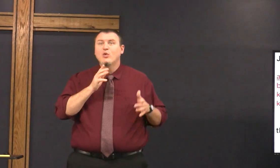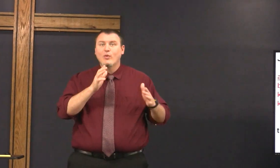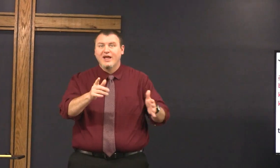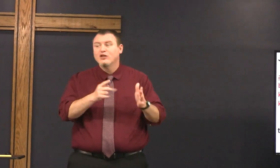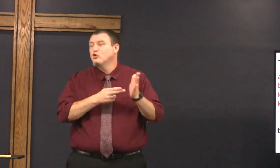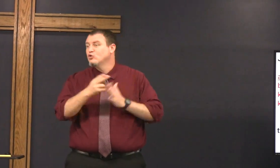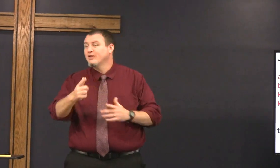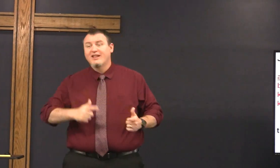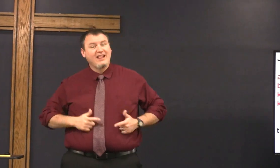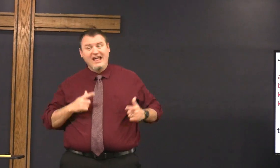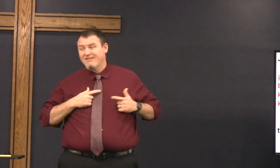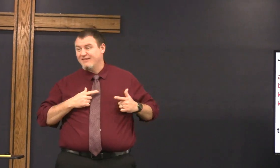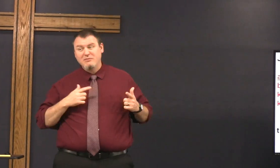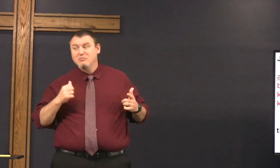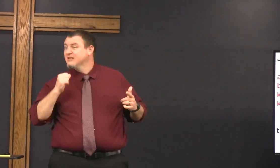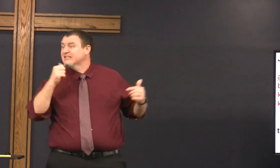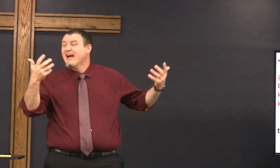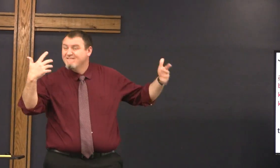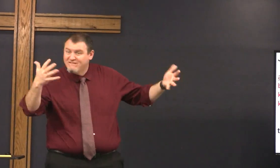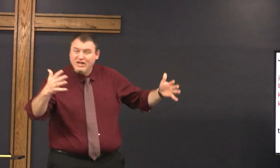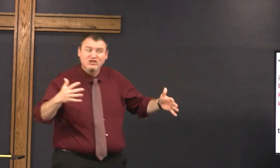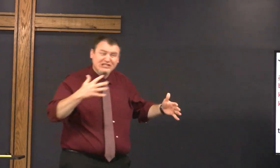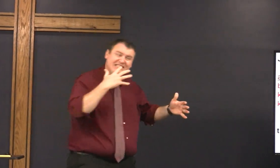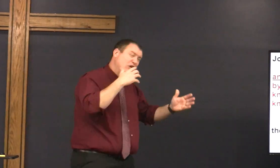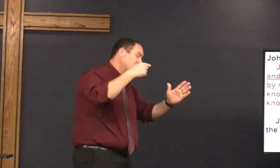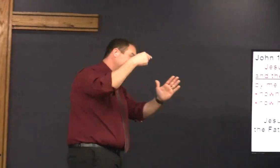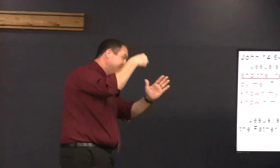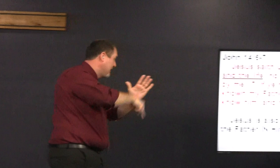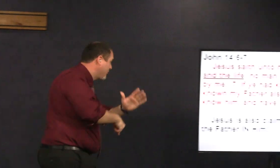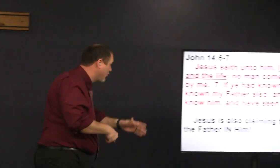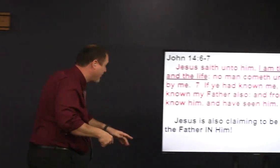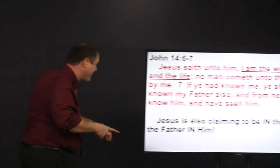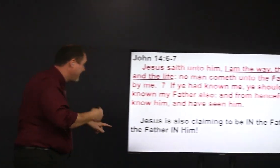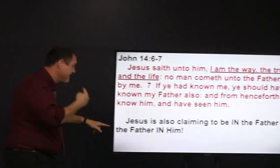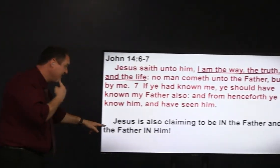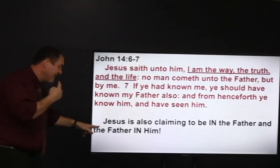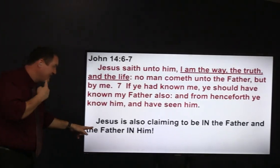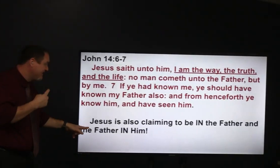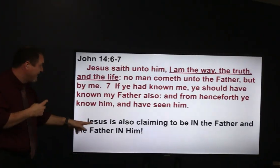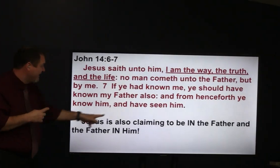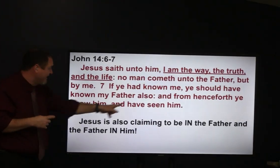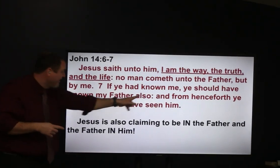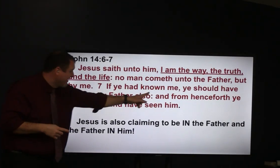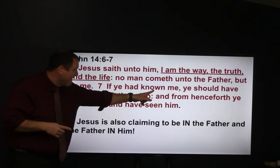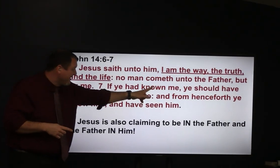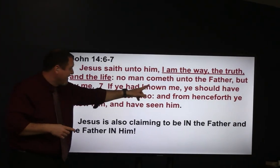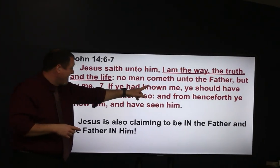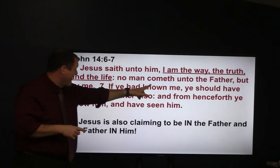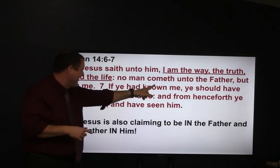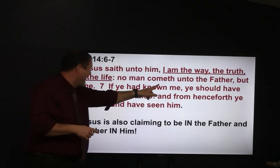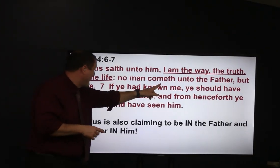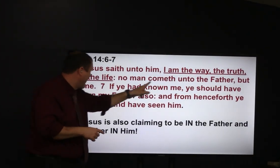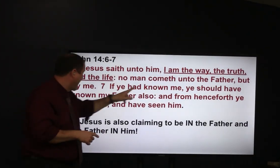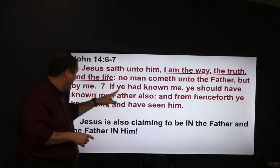Jesus saith unto him I am the way the truth and the life so we've already talked about this